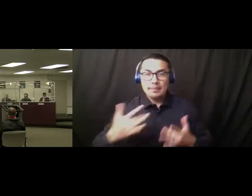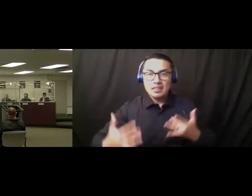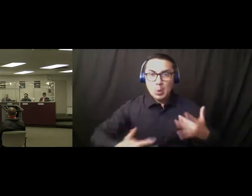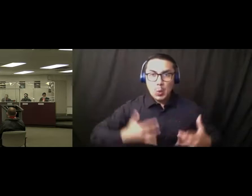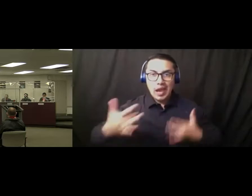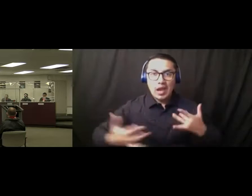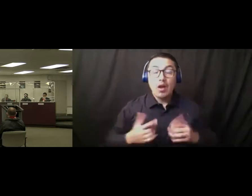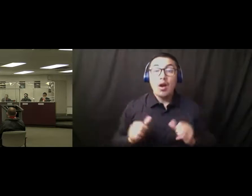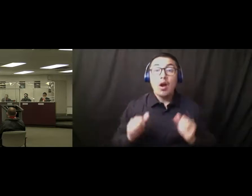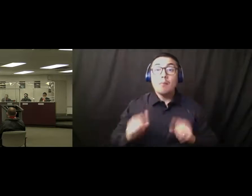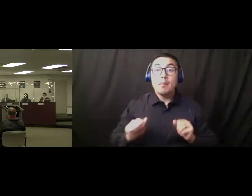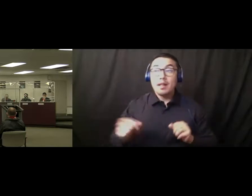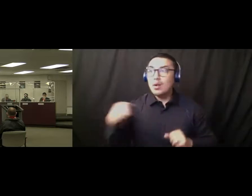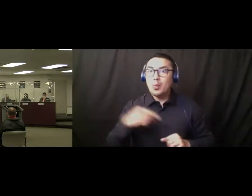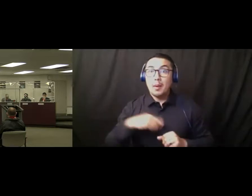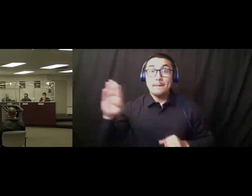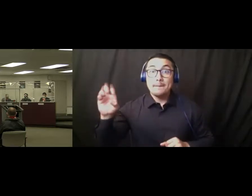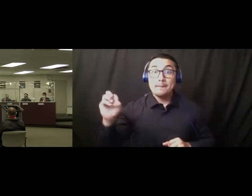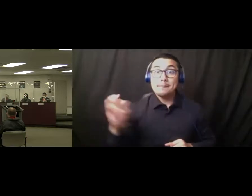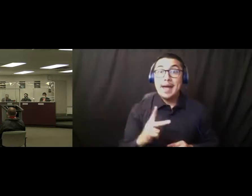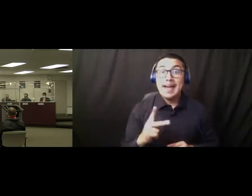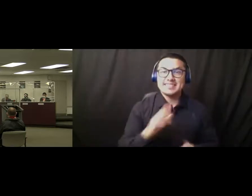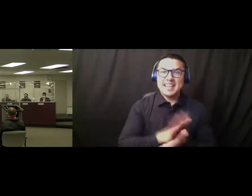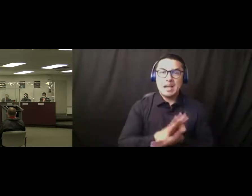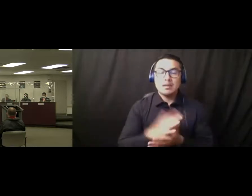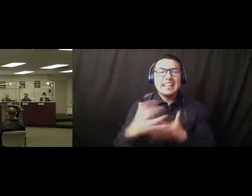of returning to even a blended model of instruction in summer.